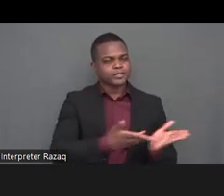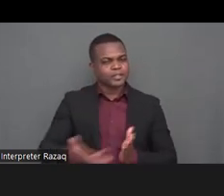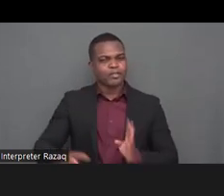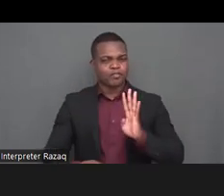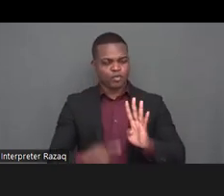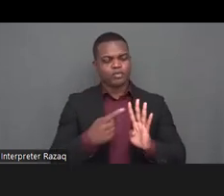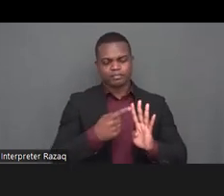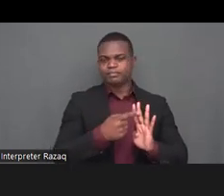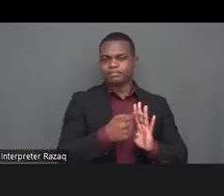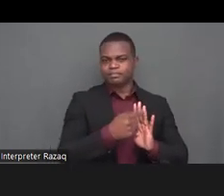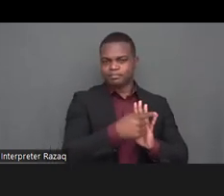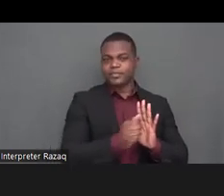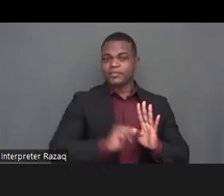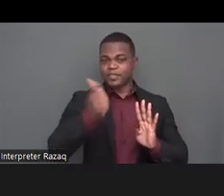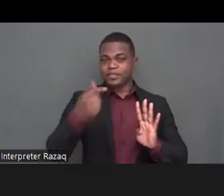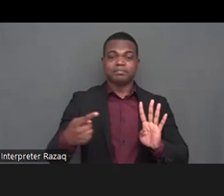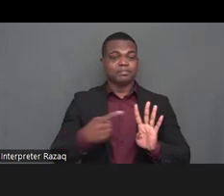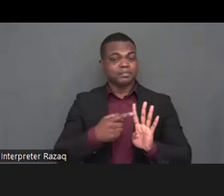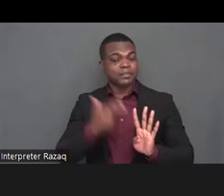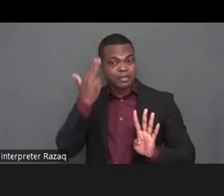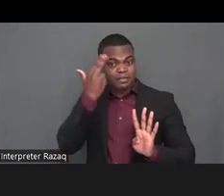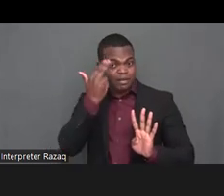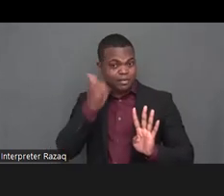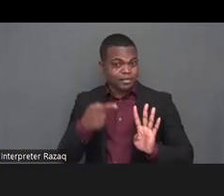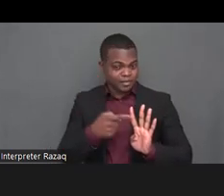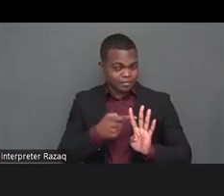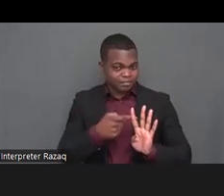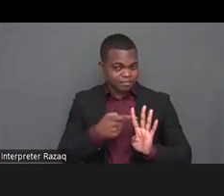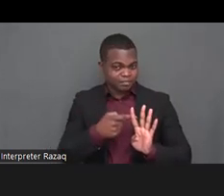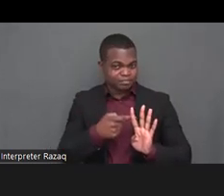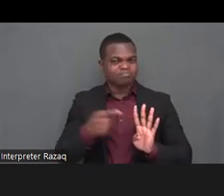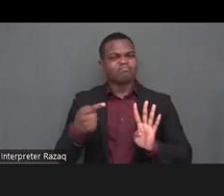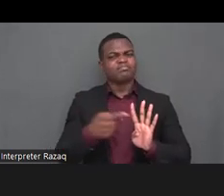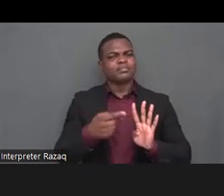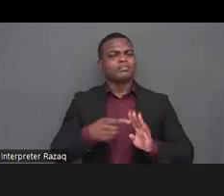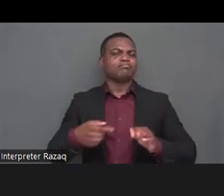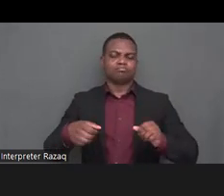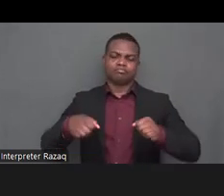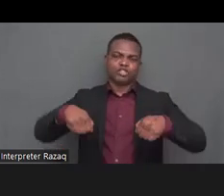who is the chief international disability alliance the president of the european disability firm